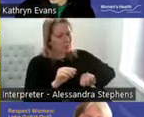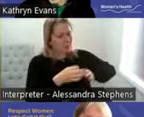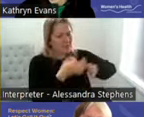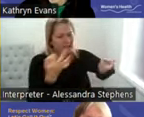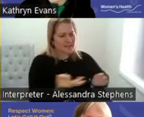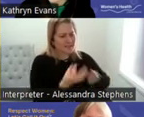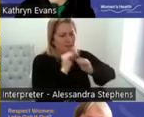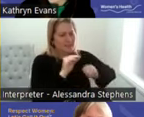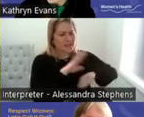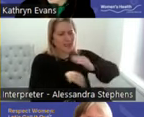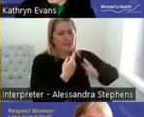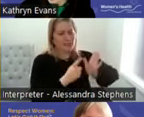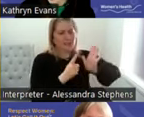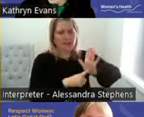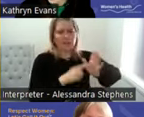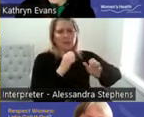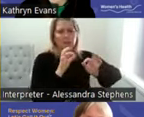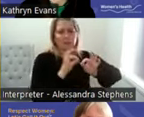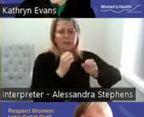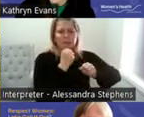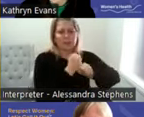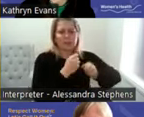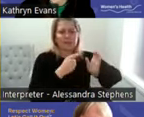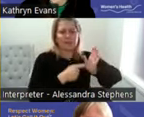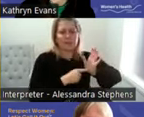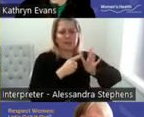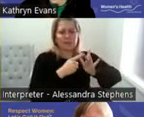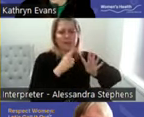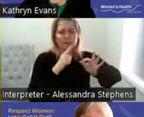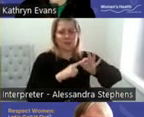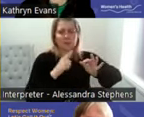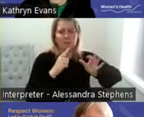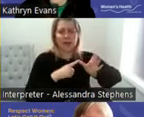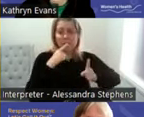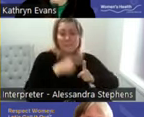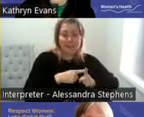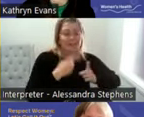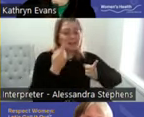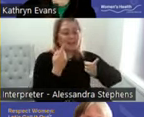when they are a captive audience there is a lack of access to reputable information and resources.